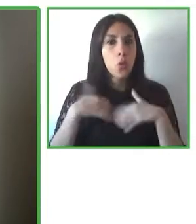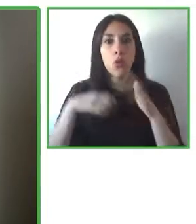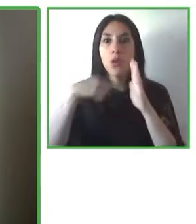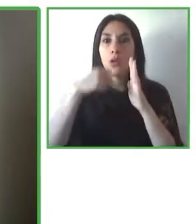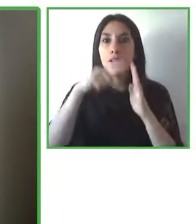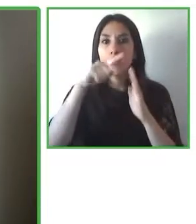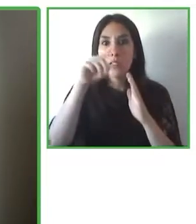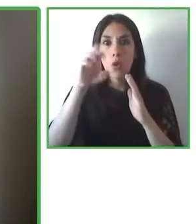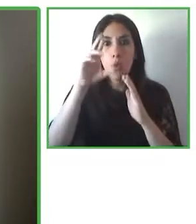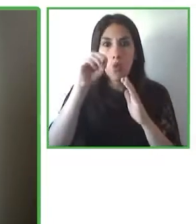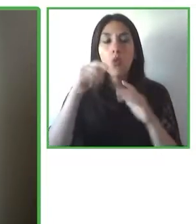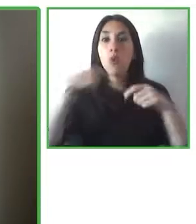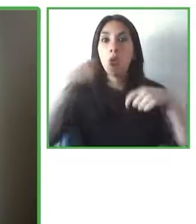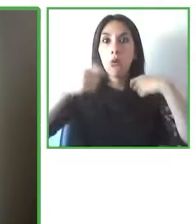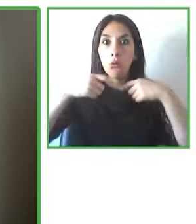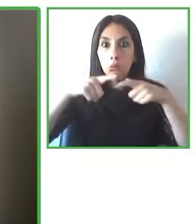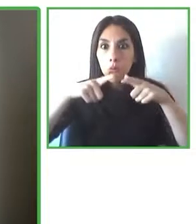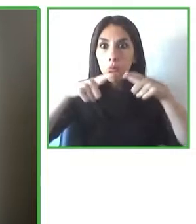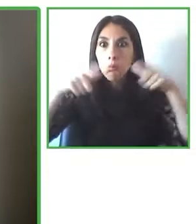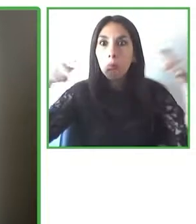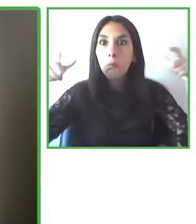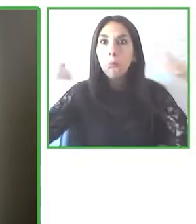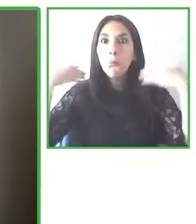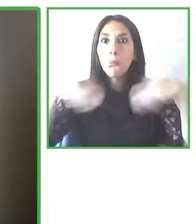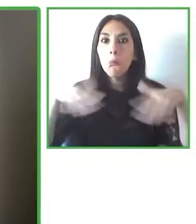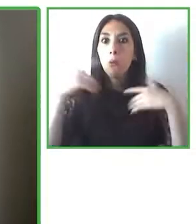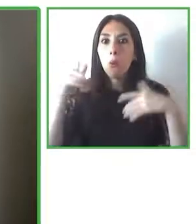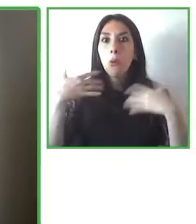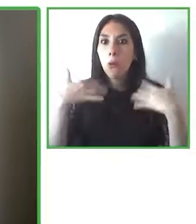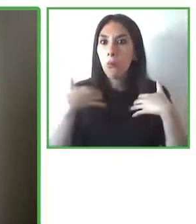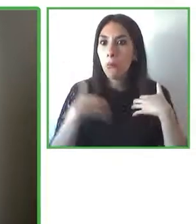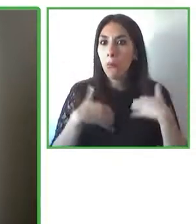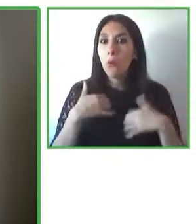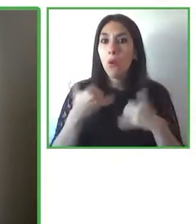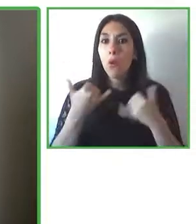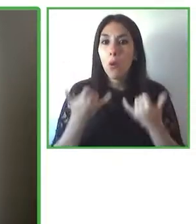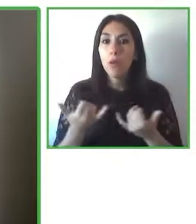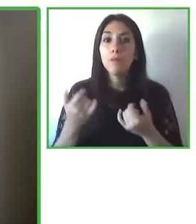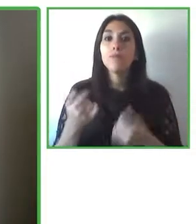the world and so it's been it's great to see that taking place and of course